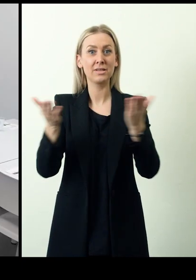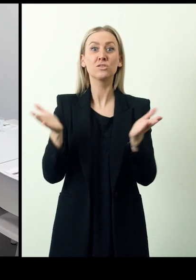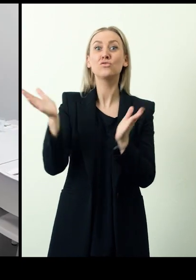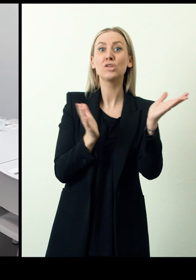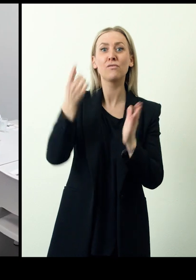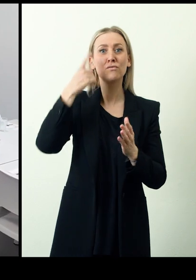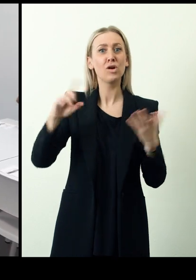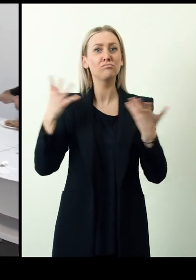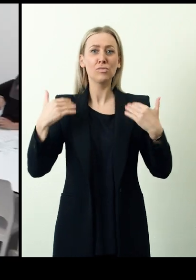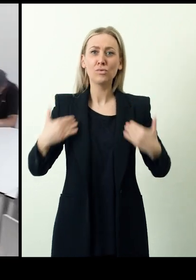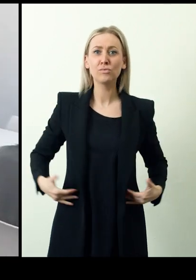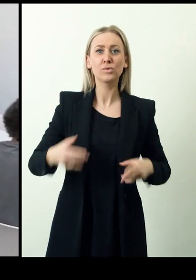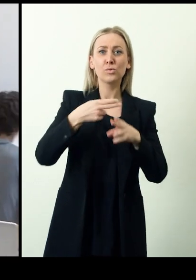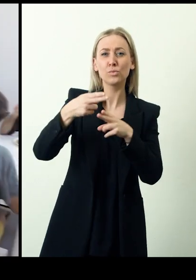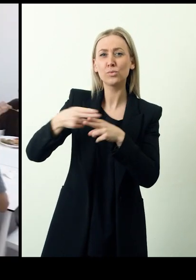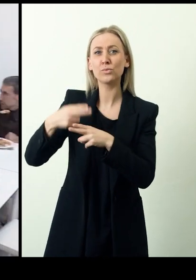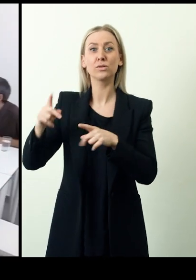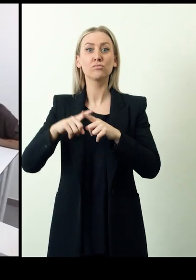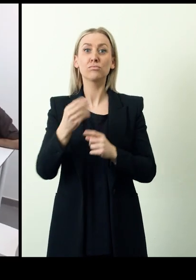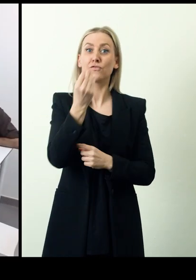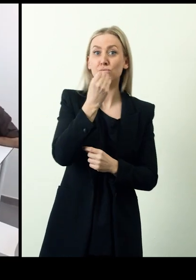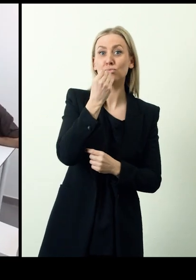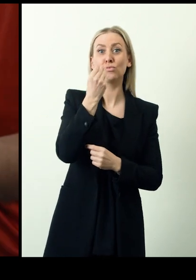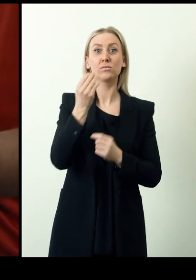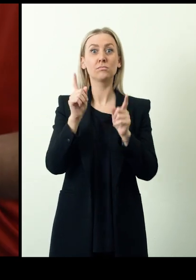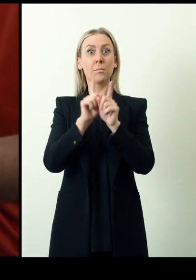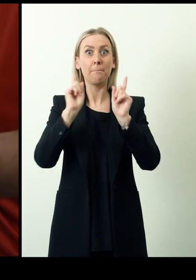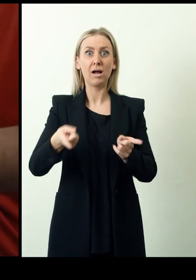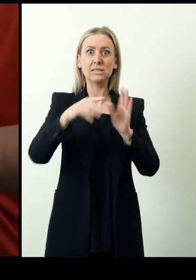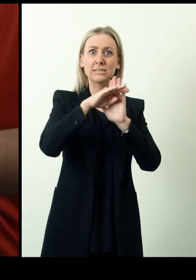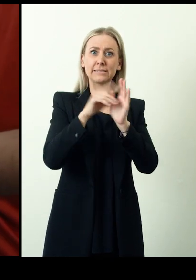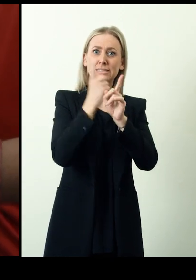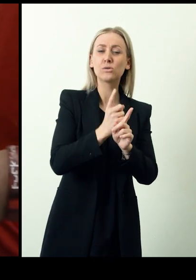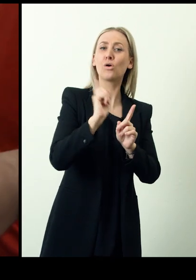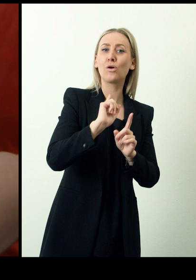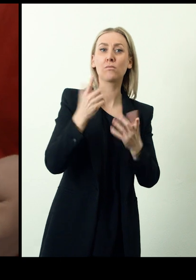The service provides a place for personal hygiene and meals without strict access rules or treatment commitment.